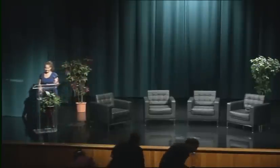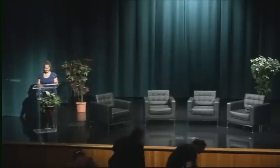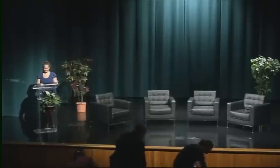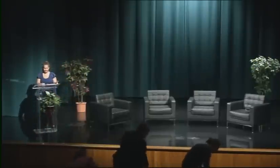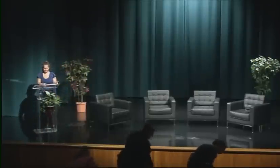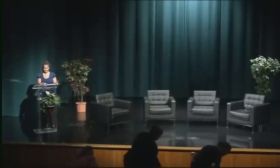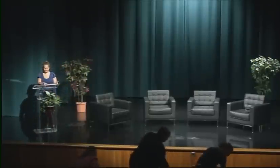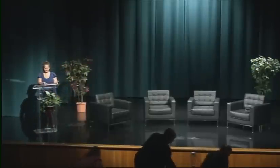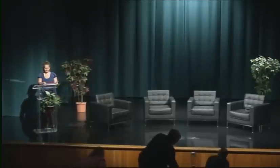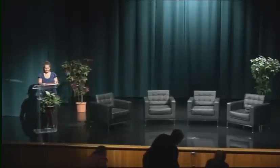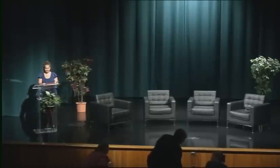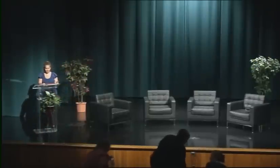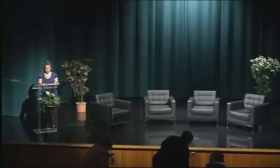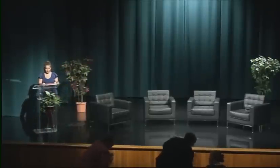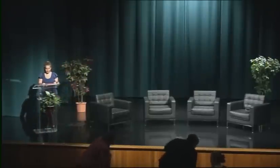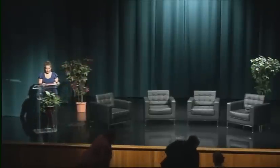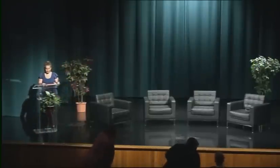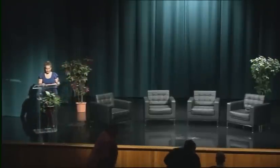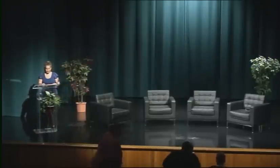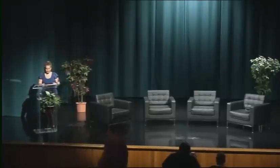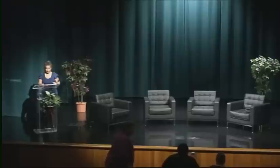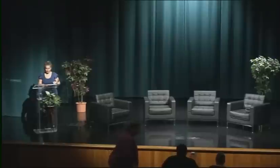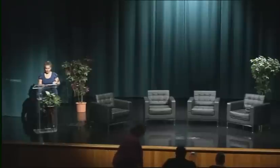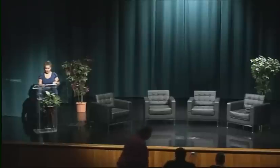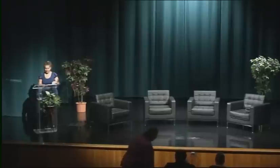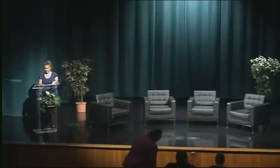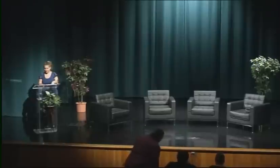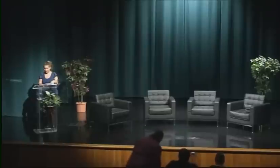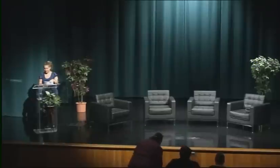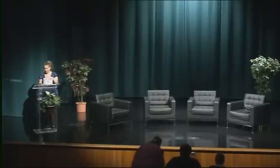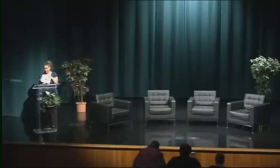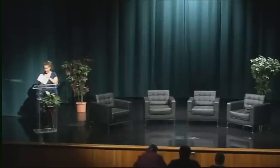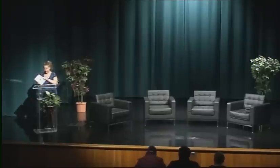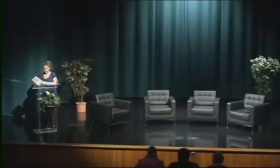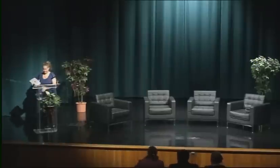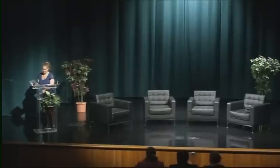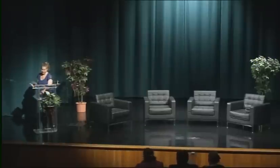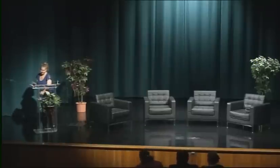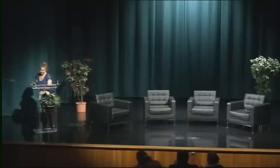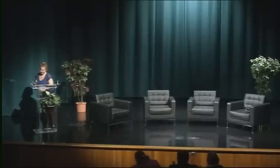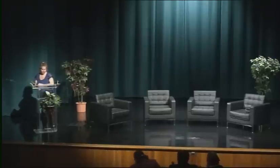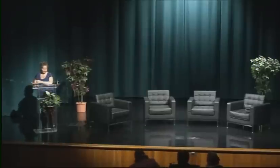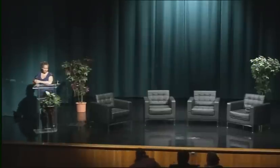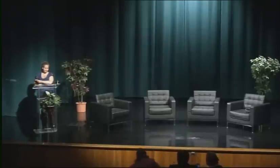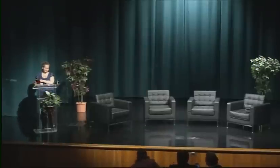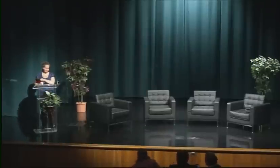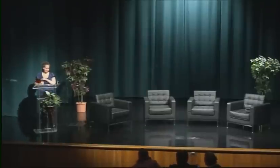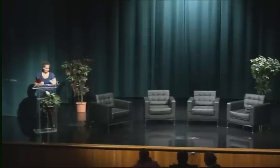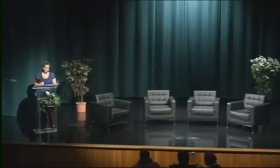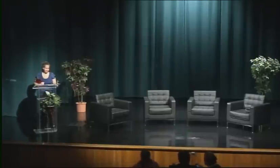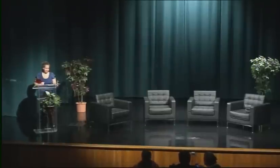and she is still working as the Campus Activities Director.